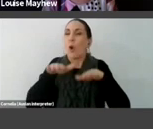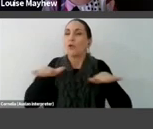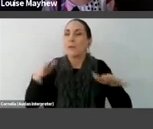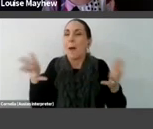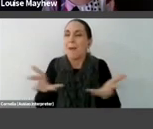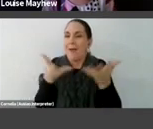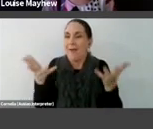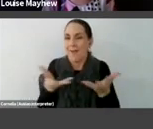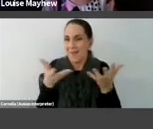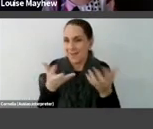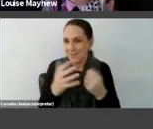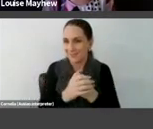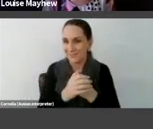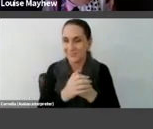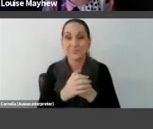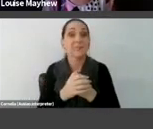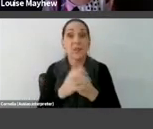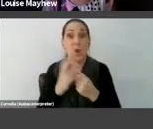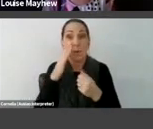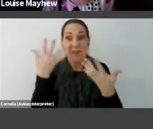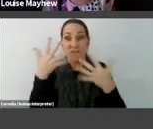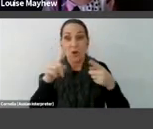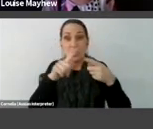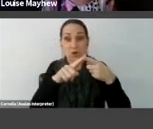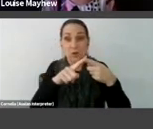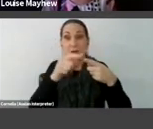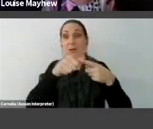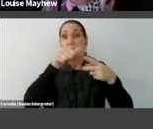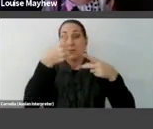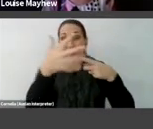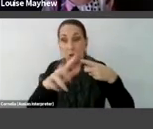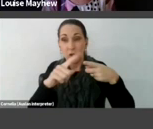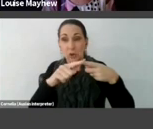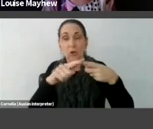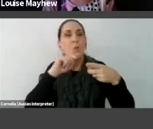I'll be taking time after each of these sections to read over your comments and